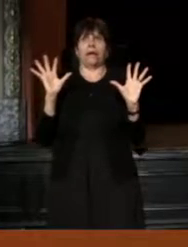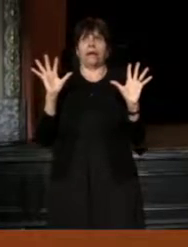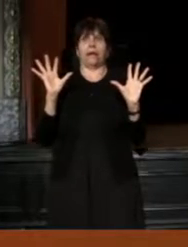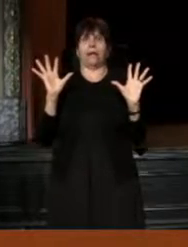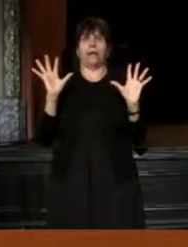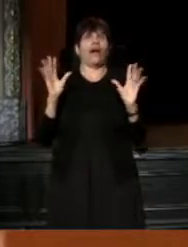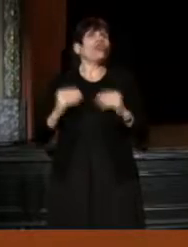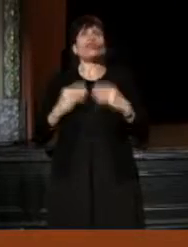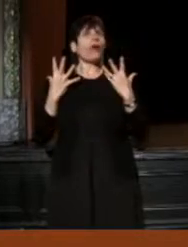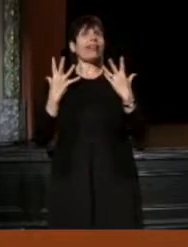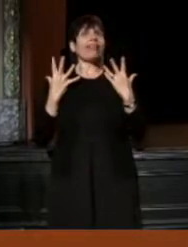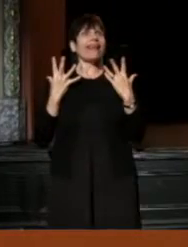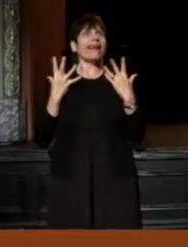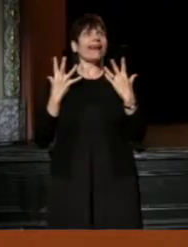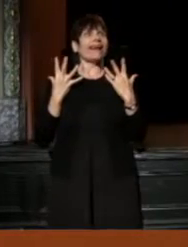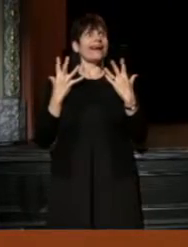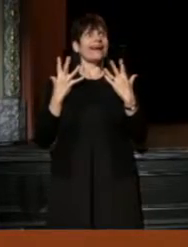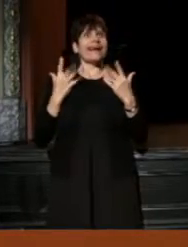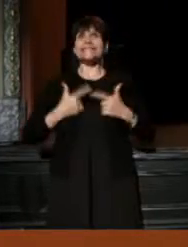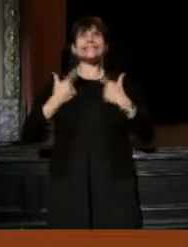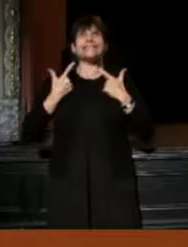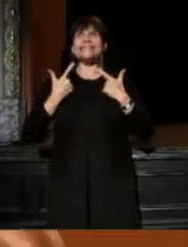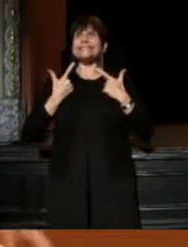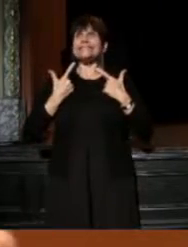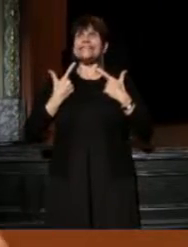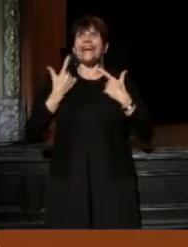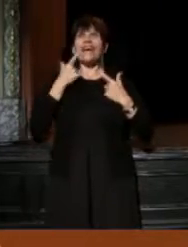thrilling existence, if you stick it out.